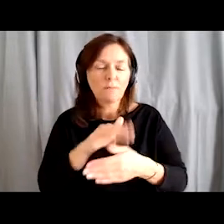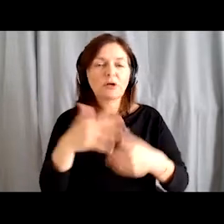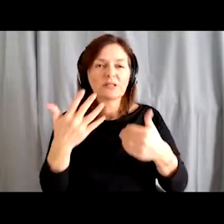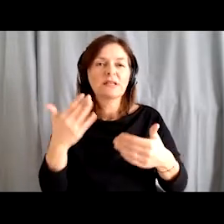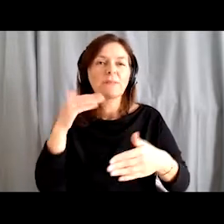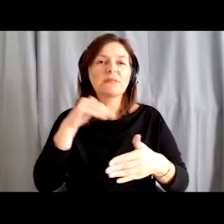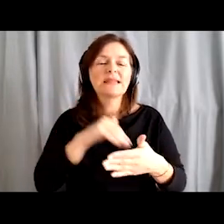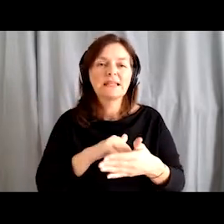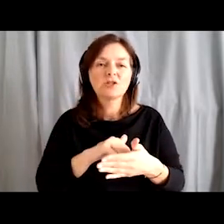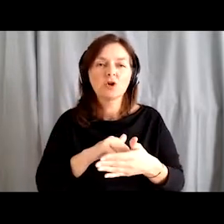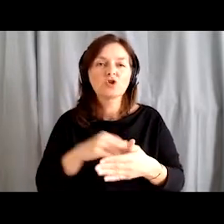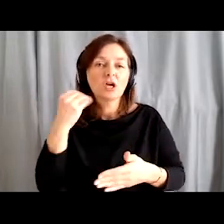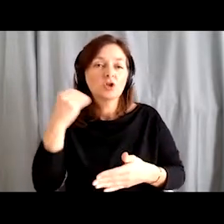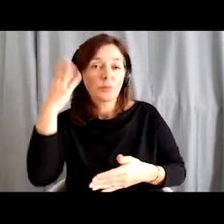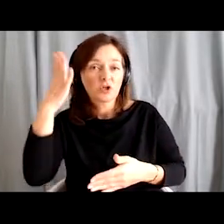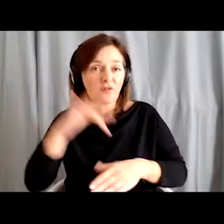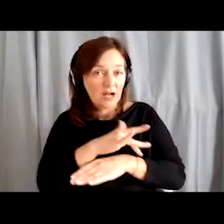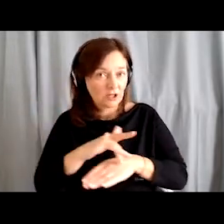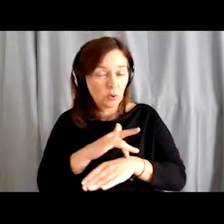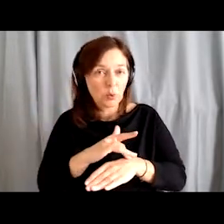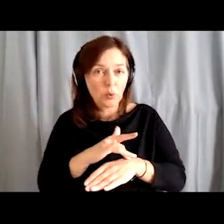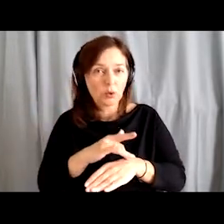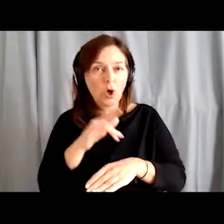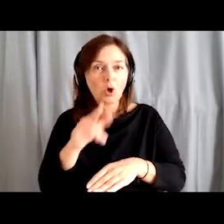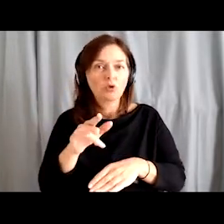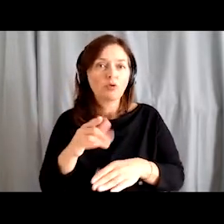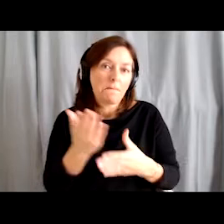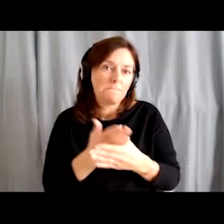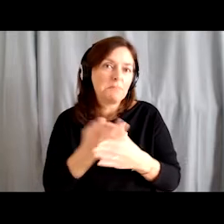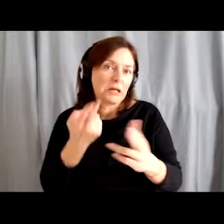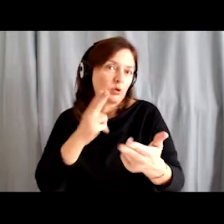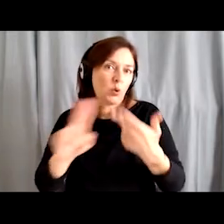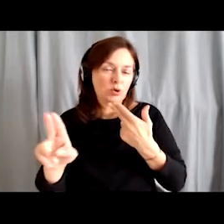we see as an appropriate response to the ageing society.